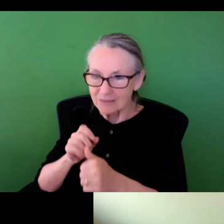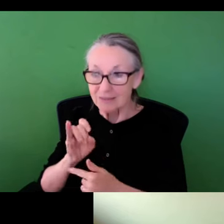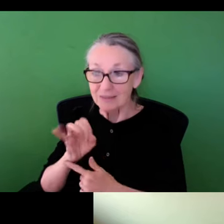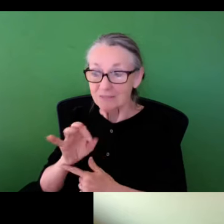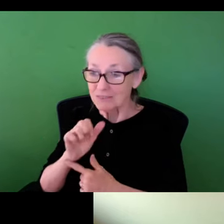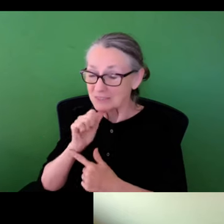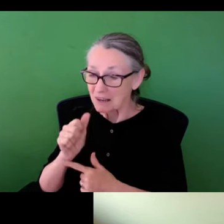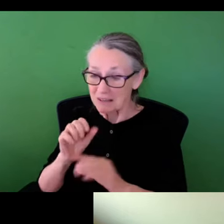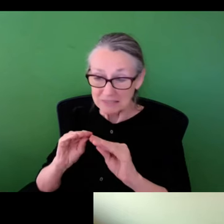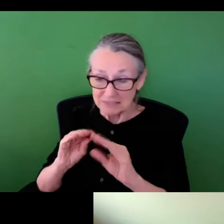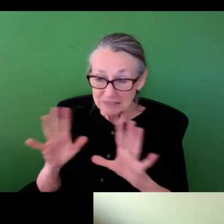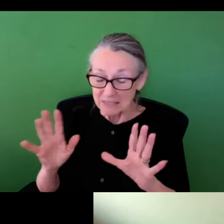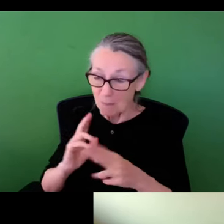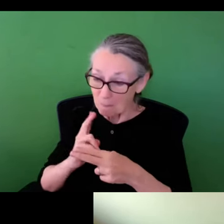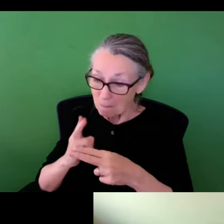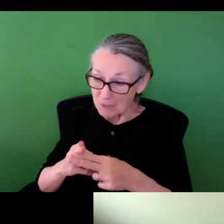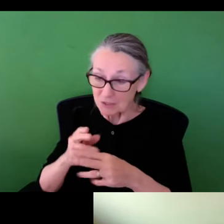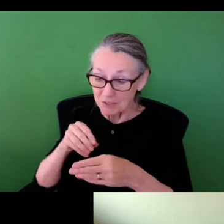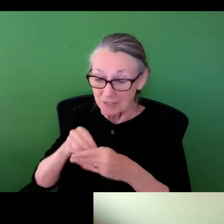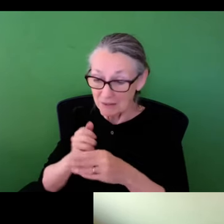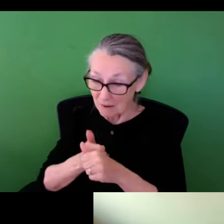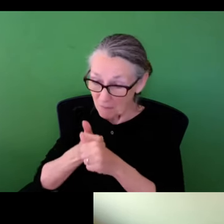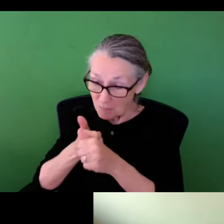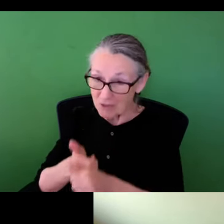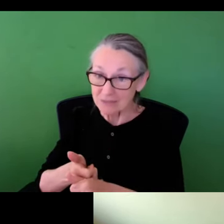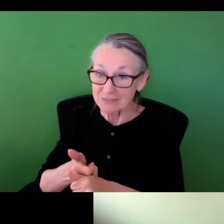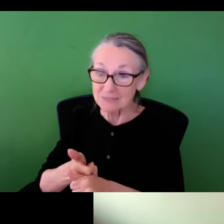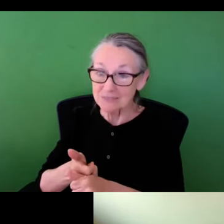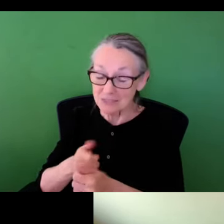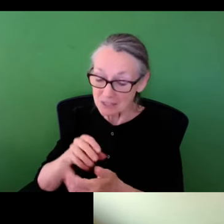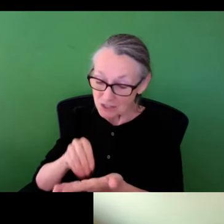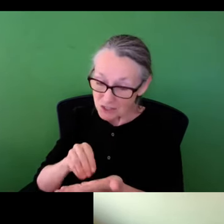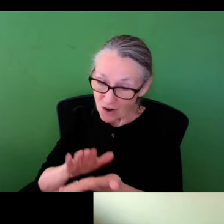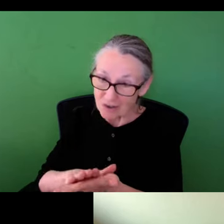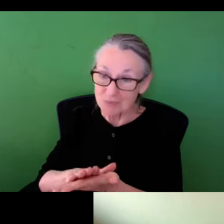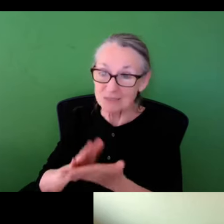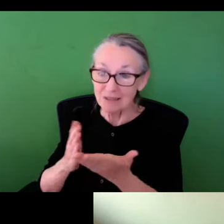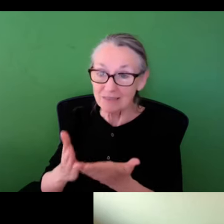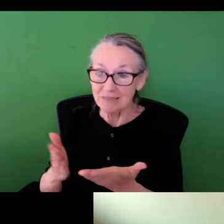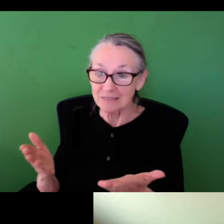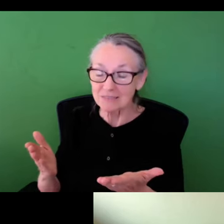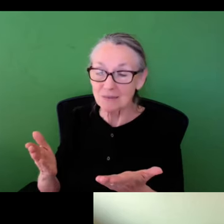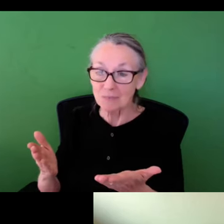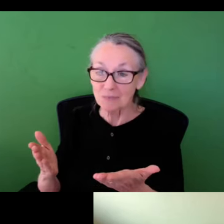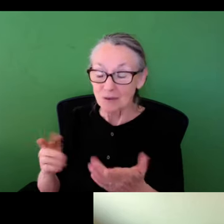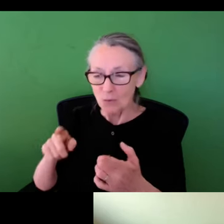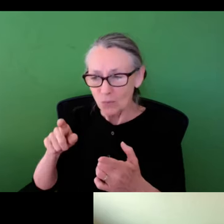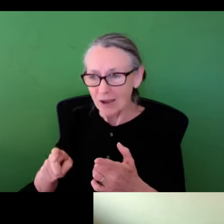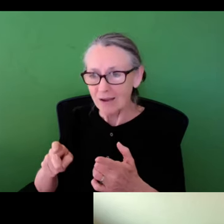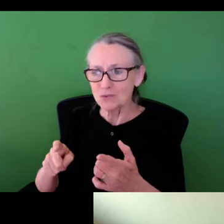so caught up in regulatory compliance that if it is an explicitly mentioned compliance documents